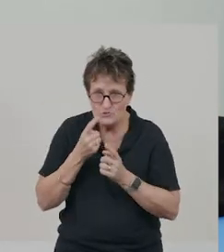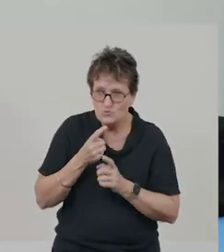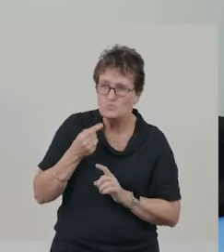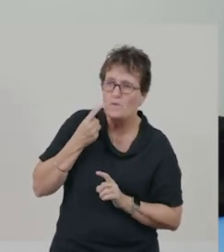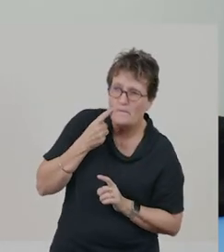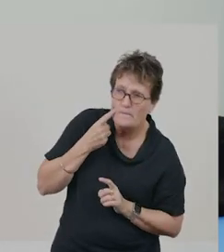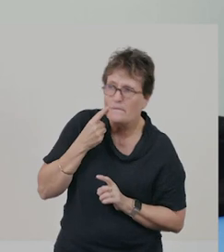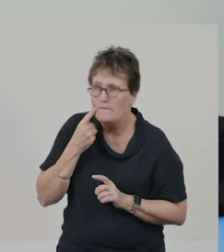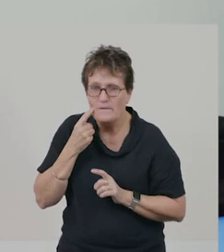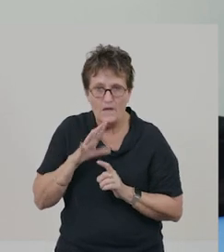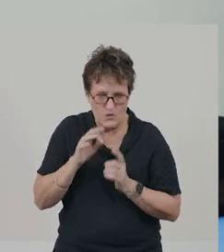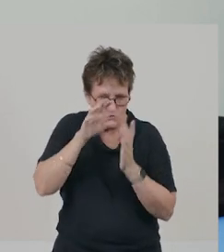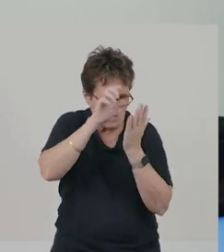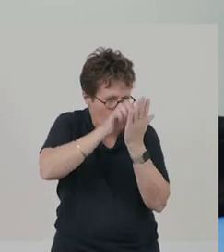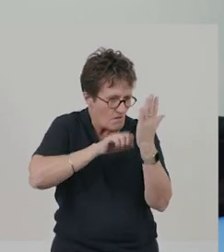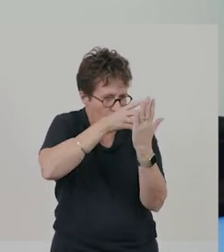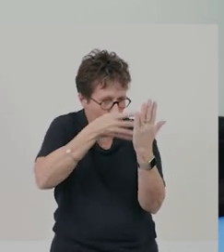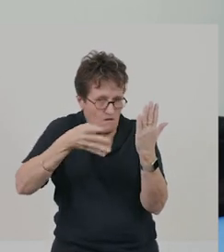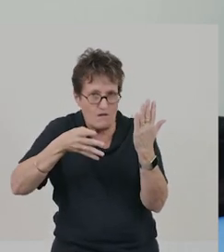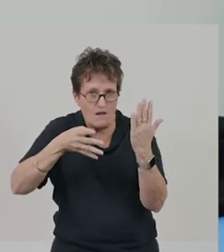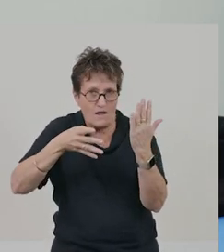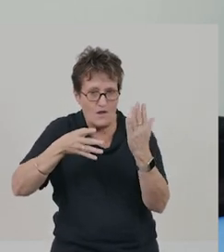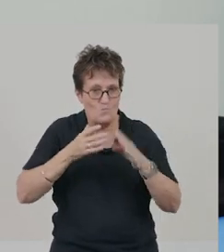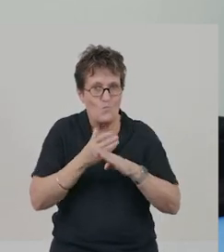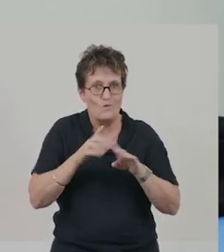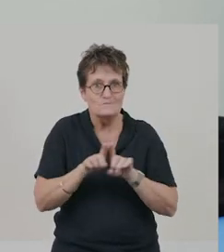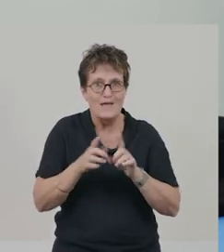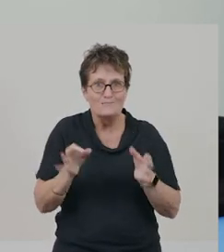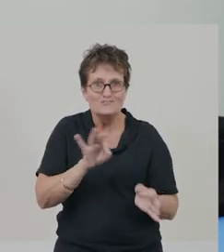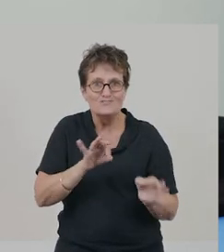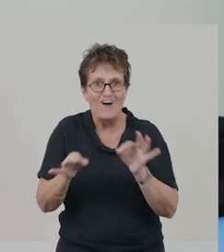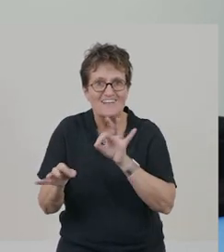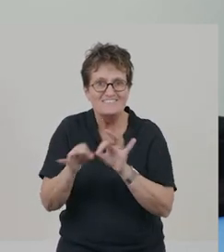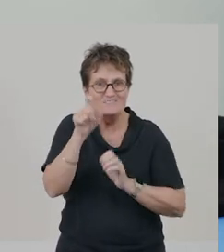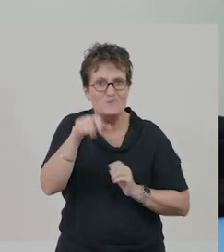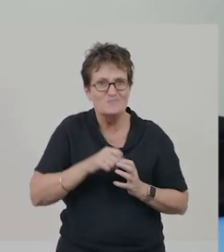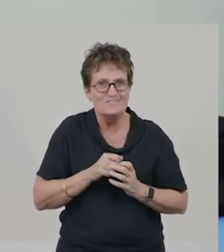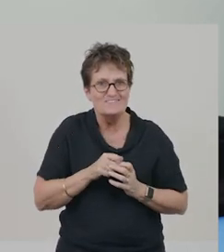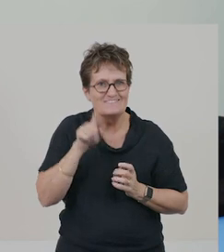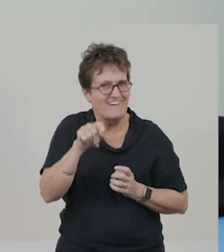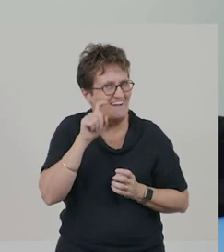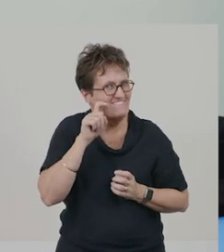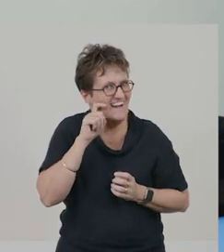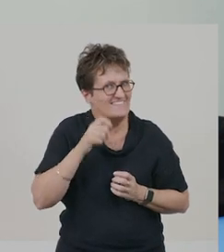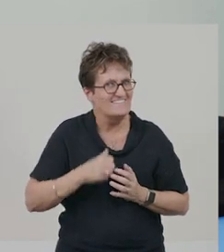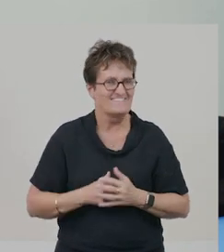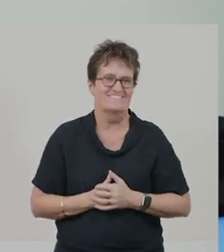after you’ve made observations, and then record your findings, you’ll be working like a scientist. Have fun.